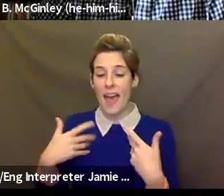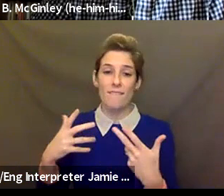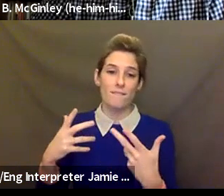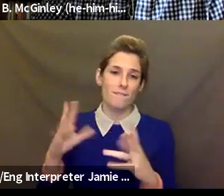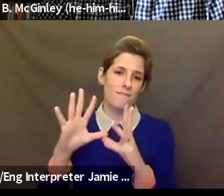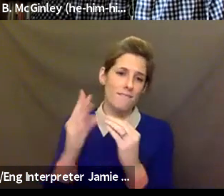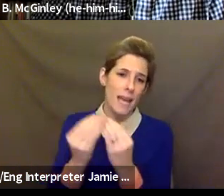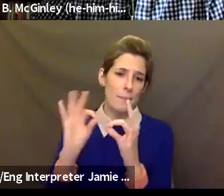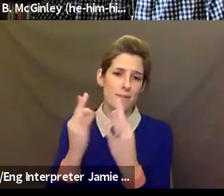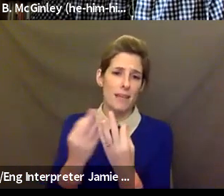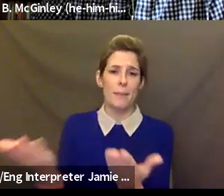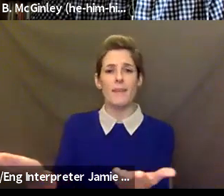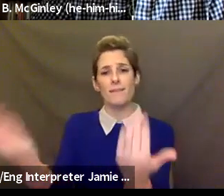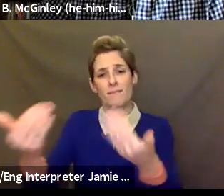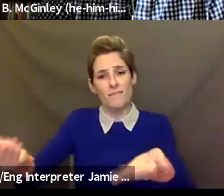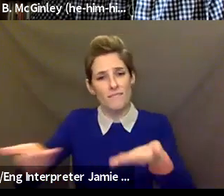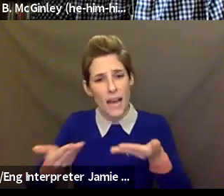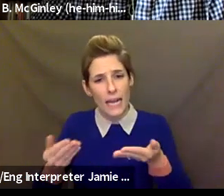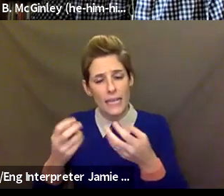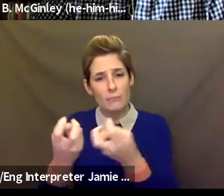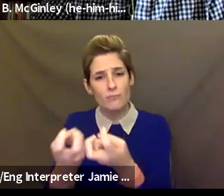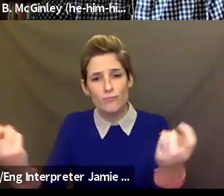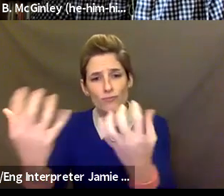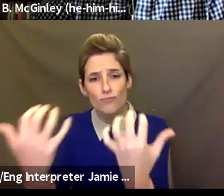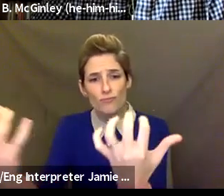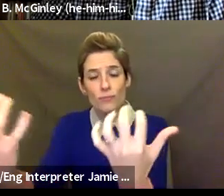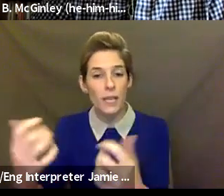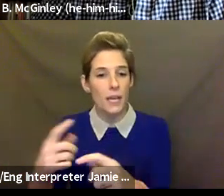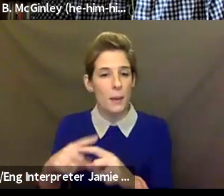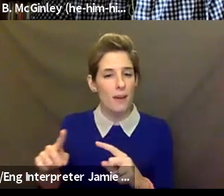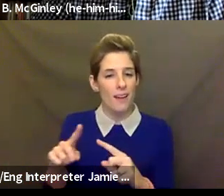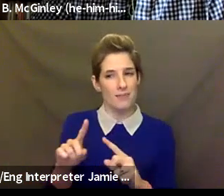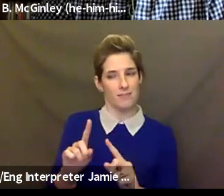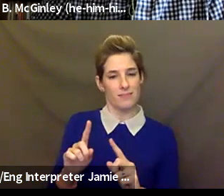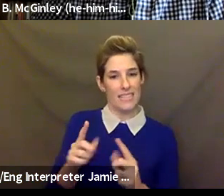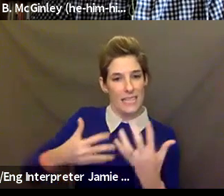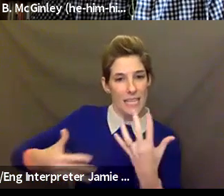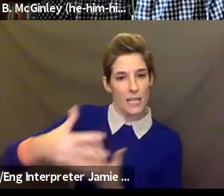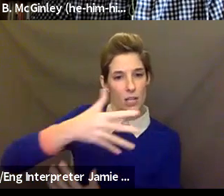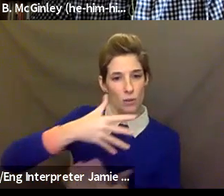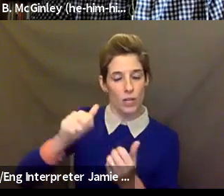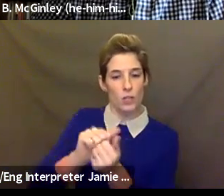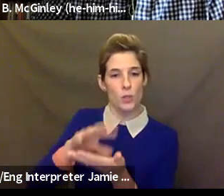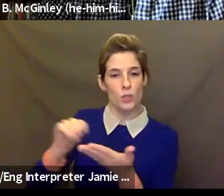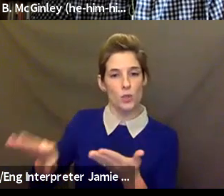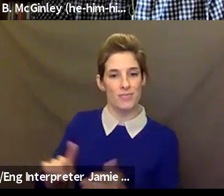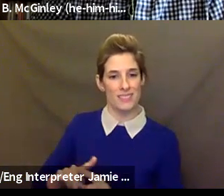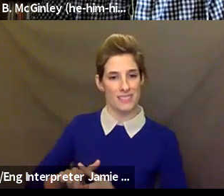but it was a different way of interacting with students that really brings in a new element that has, you know, really